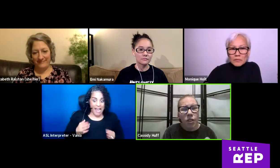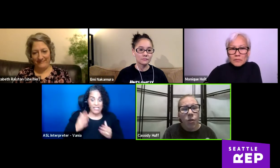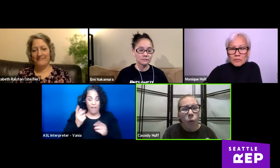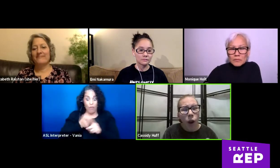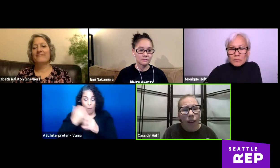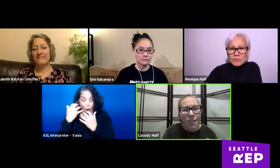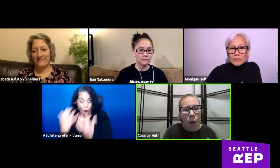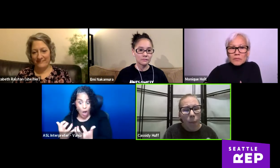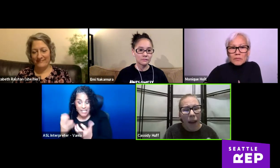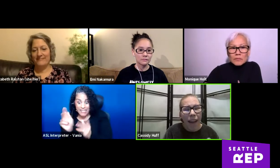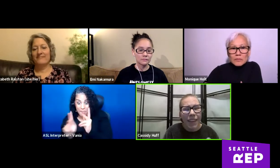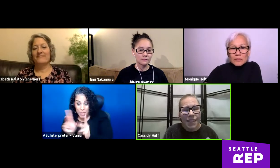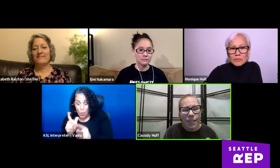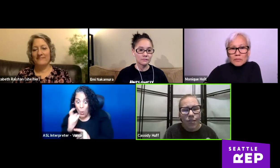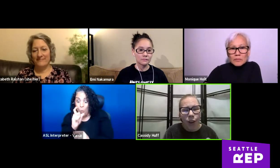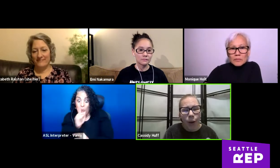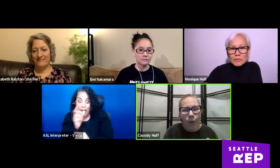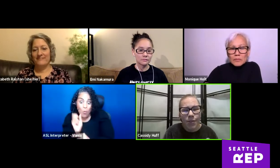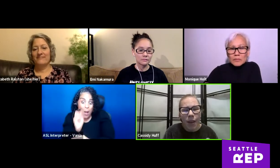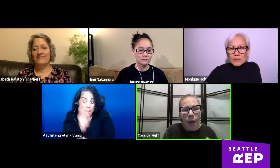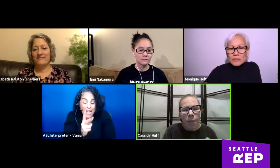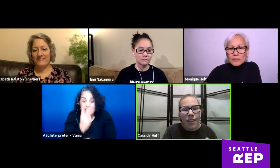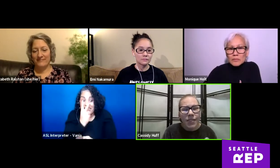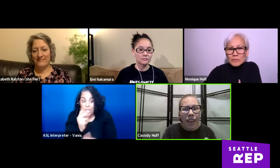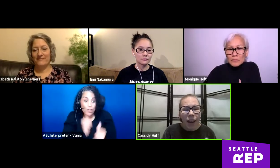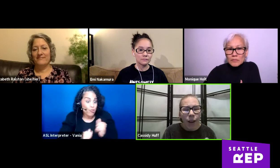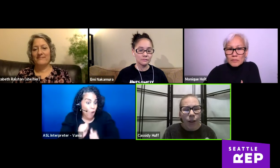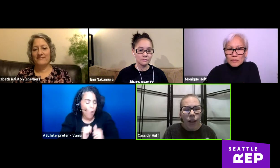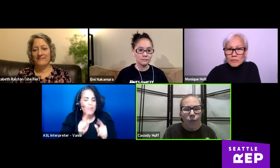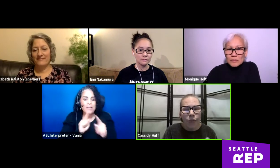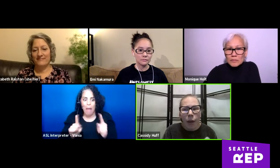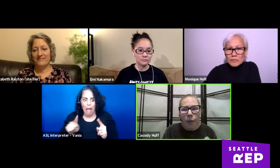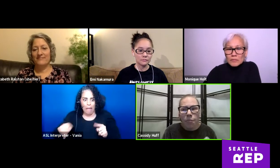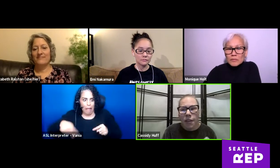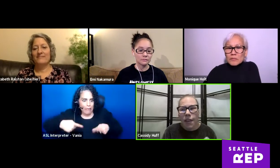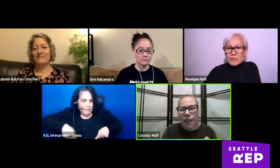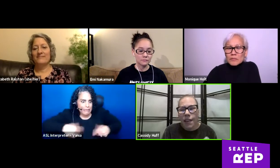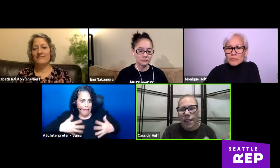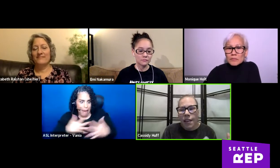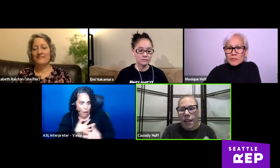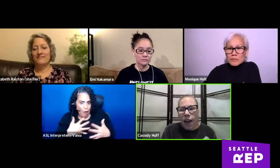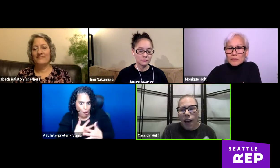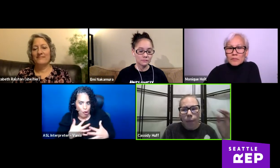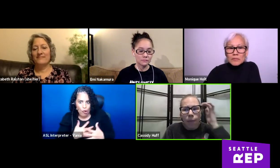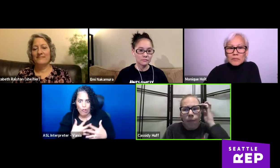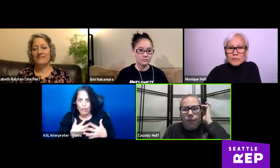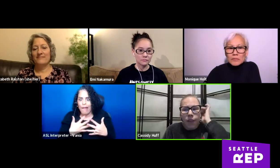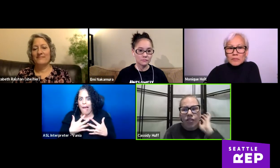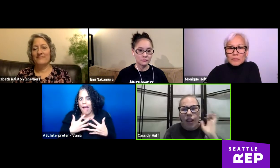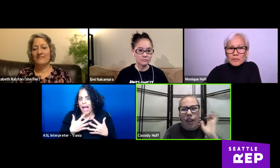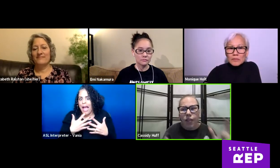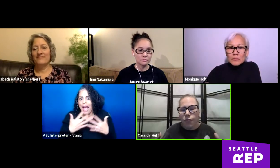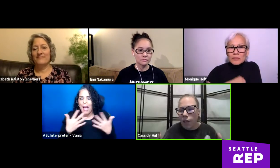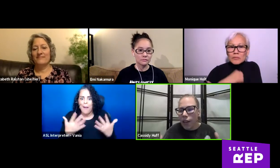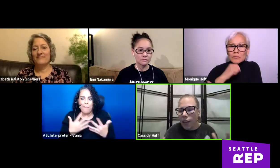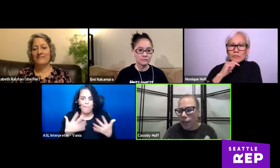who really want to go back and see shows, but they're scared of being, they're scared of being,